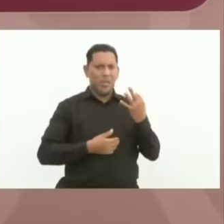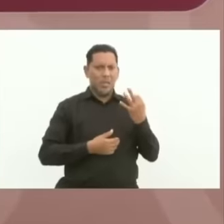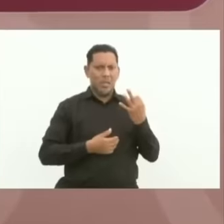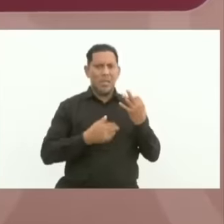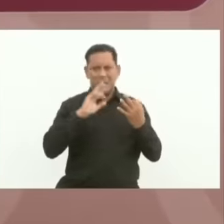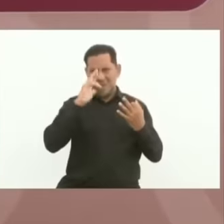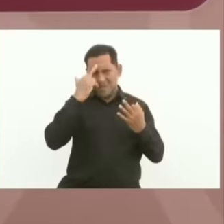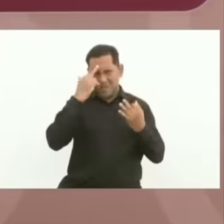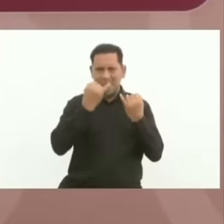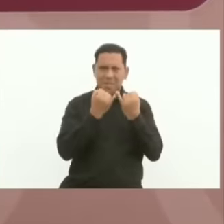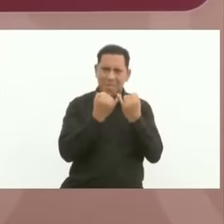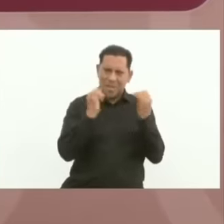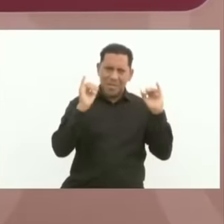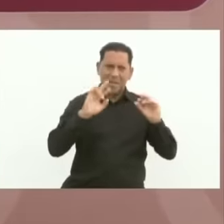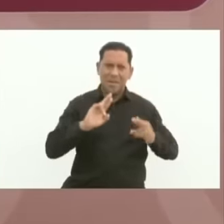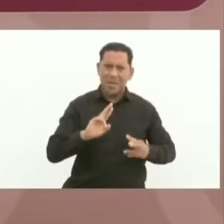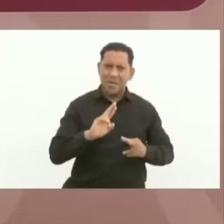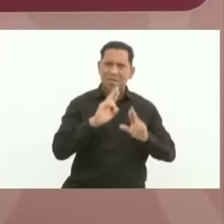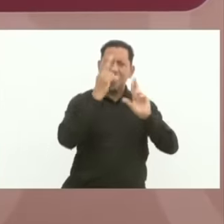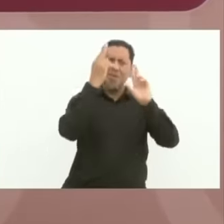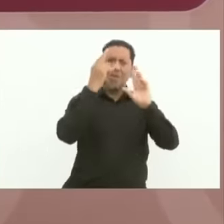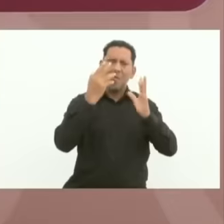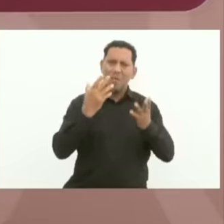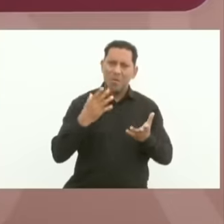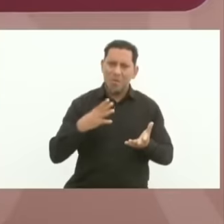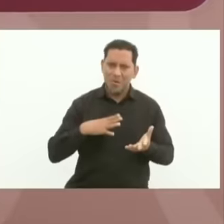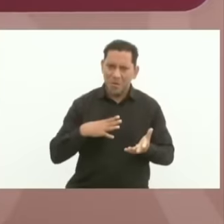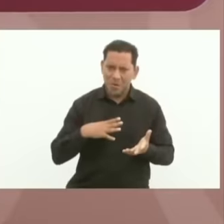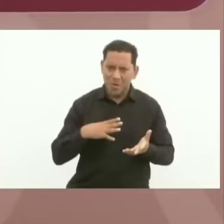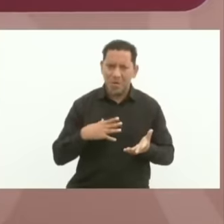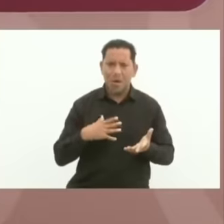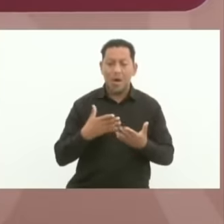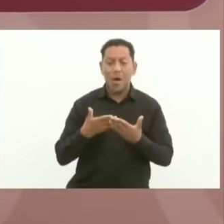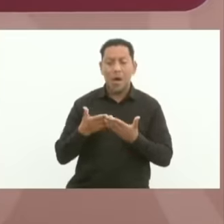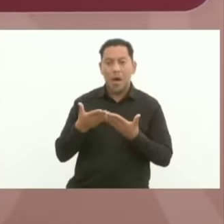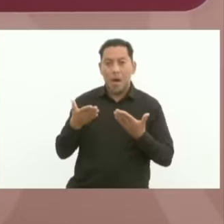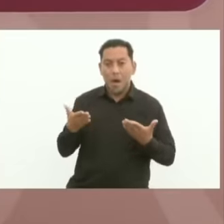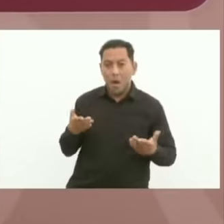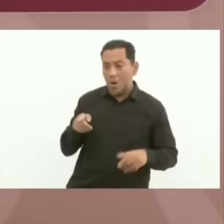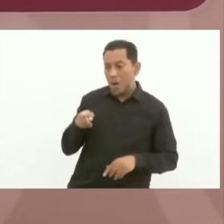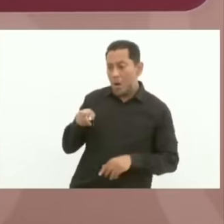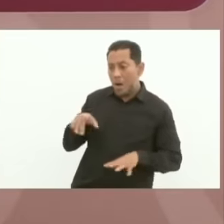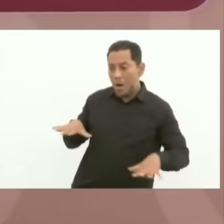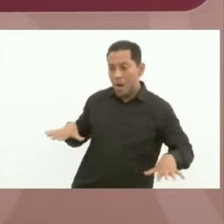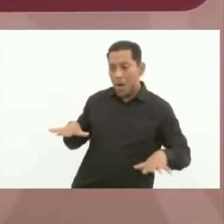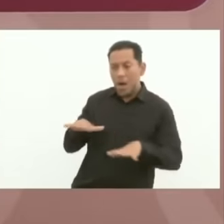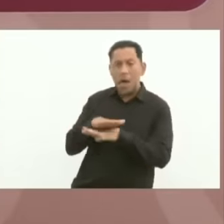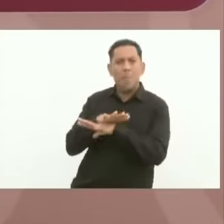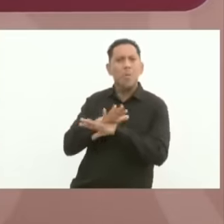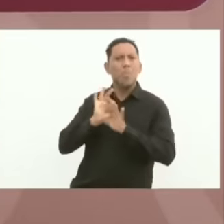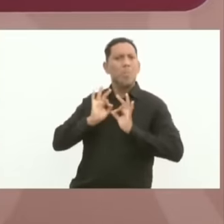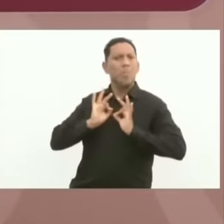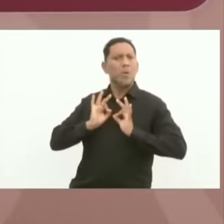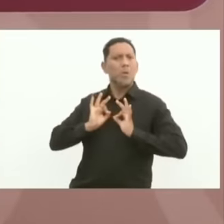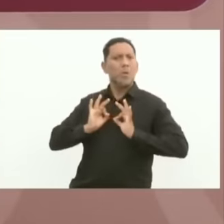the reform that the revolution only now is a peaceful transformation. But that does not mean